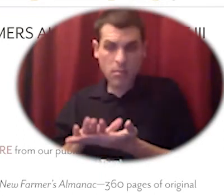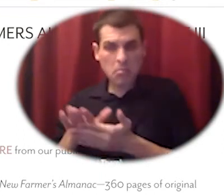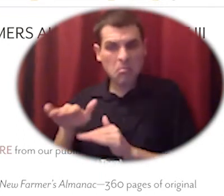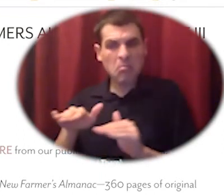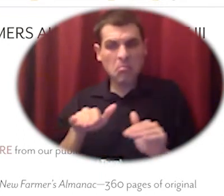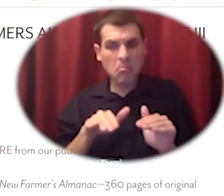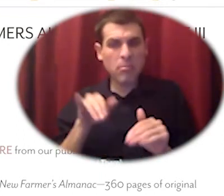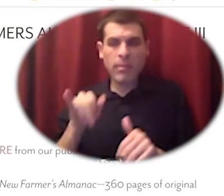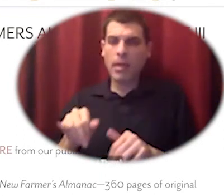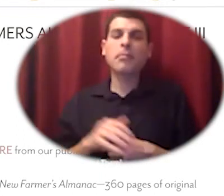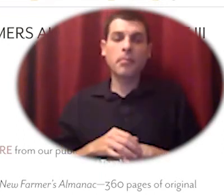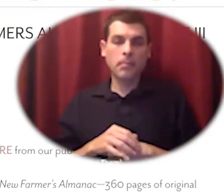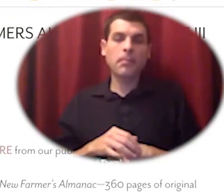the ditch cleanings